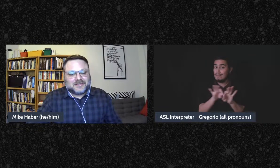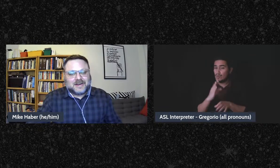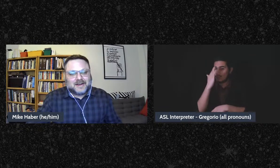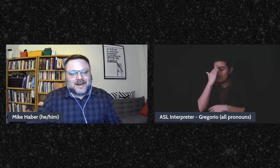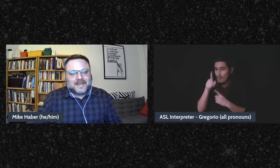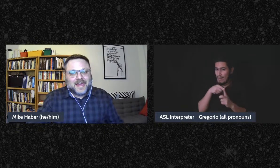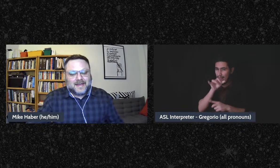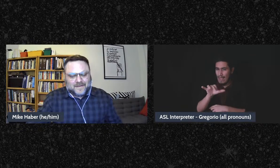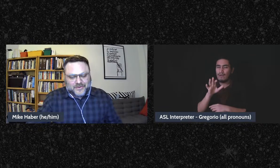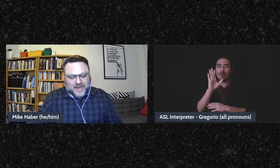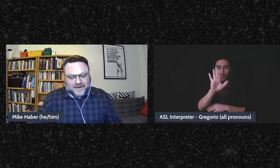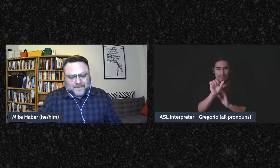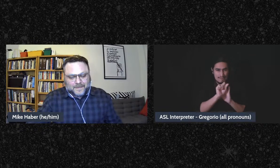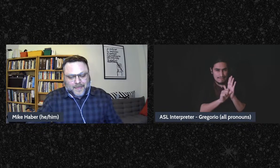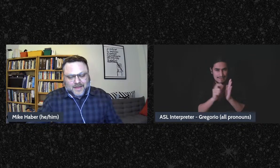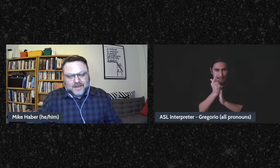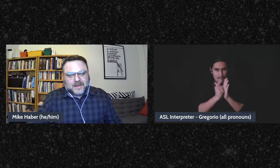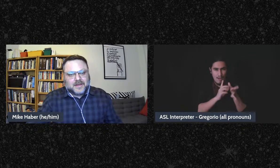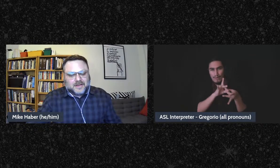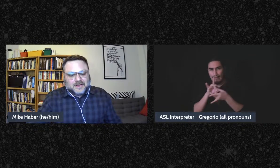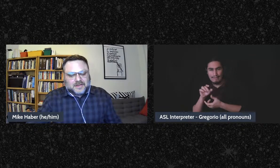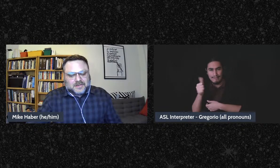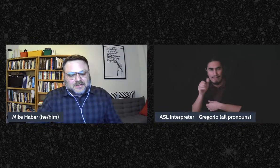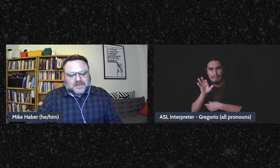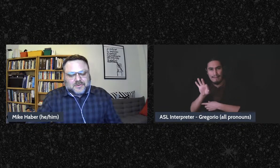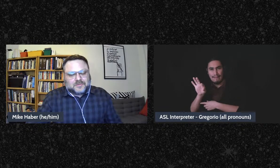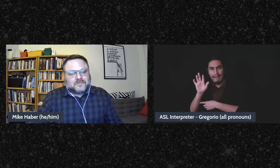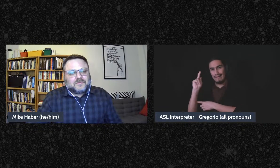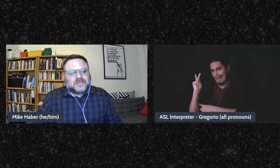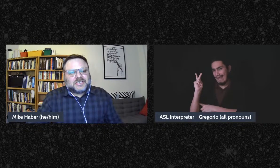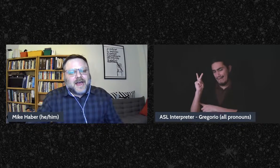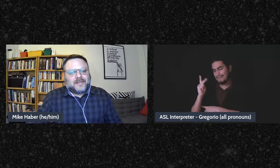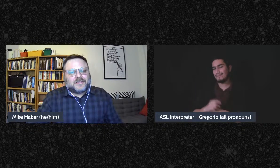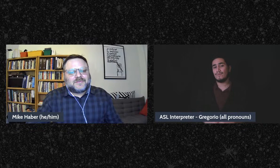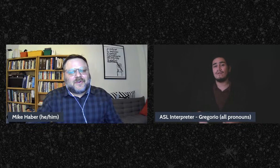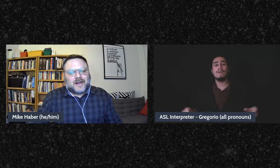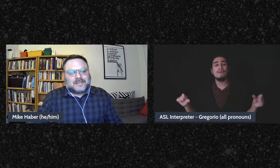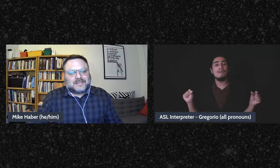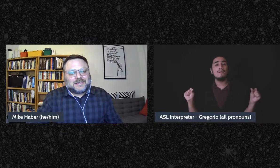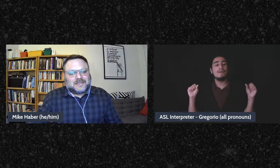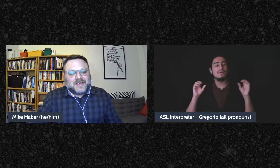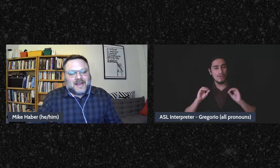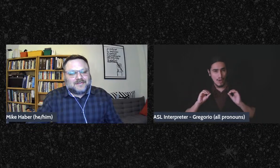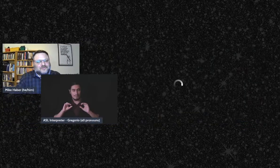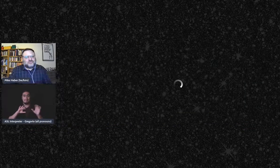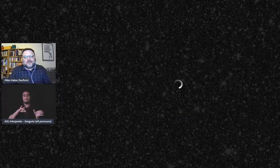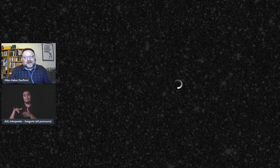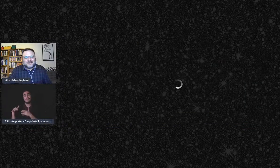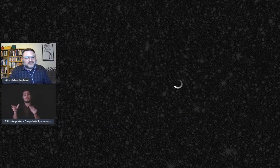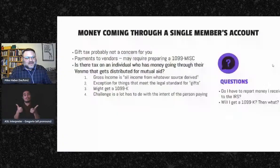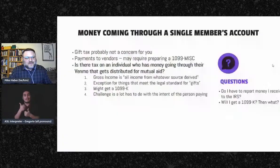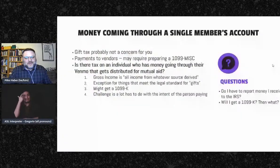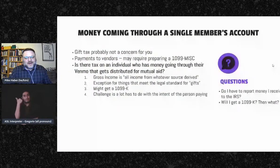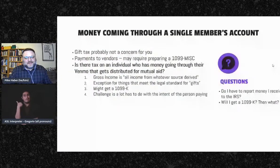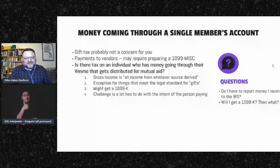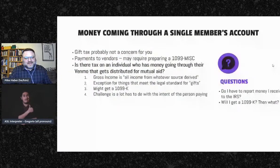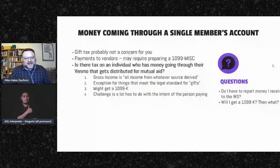the 1099k if you get it. So the challenge for us is that so much of whether or not this is